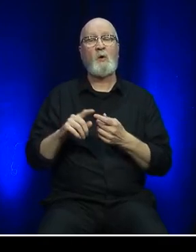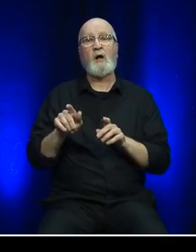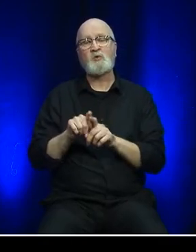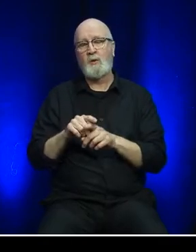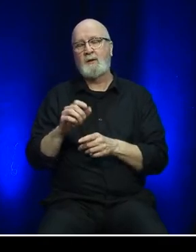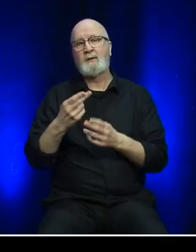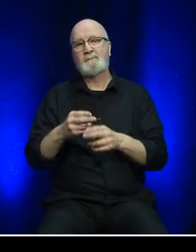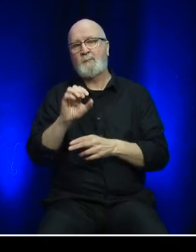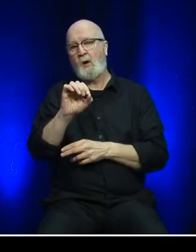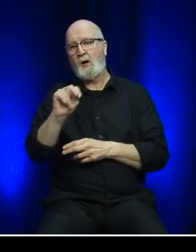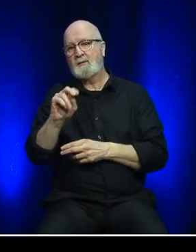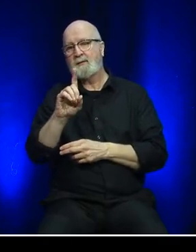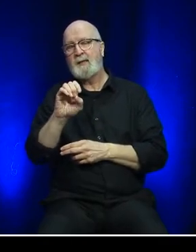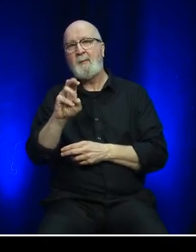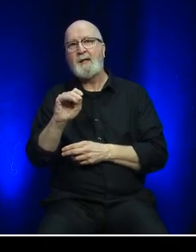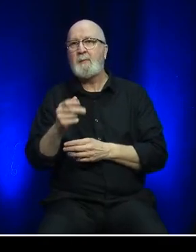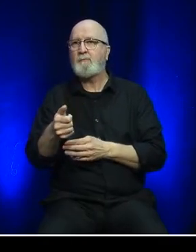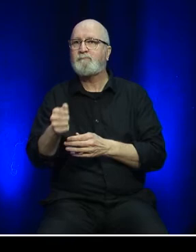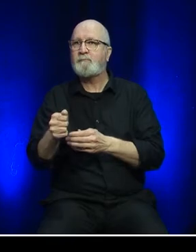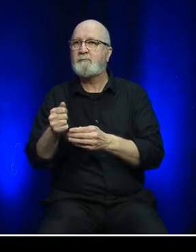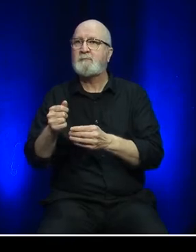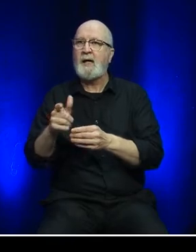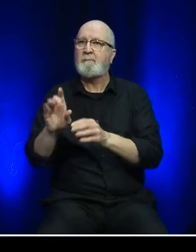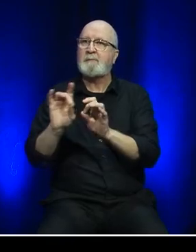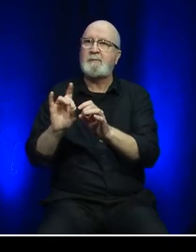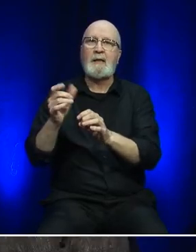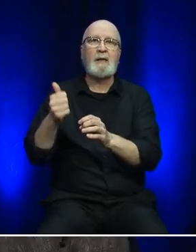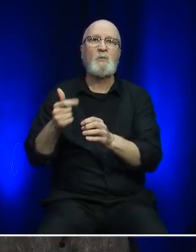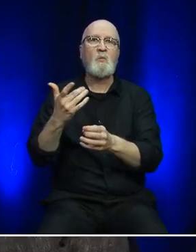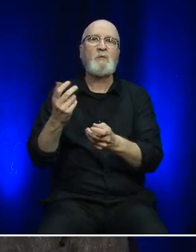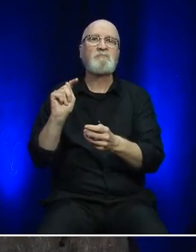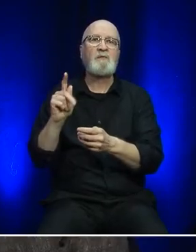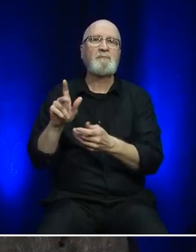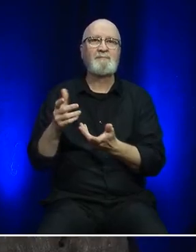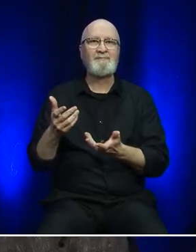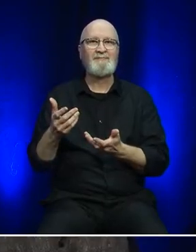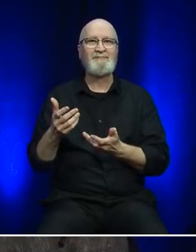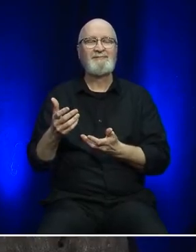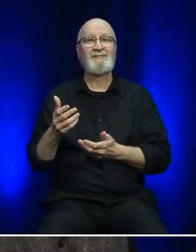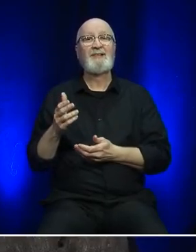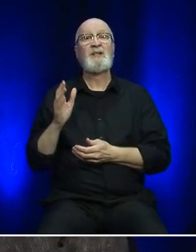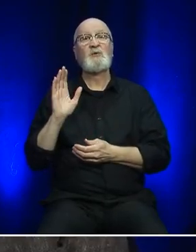as well as future opportunities to provide capabilities on personal devices.